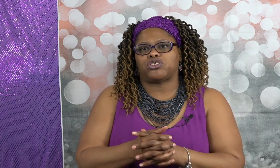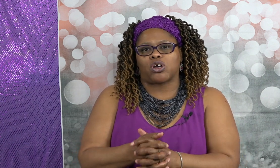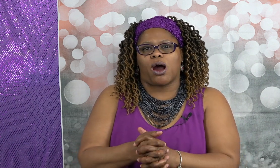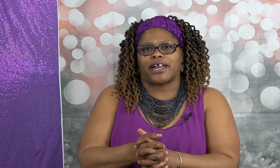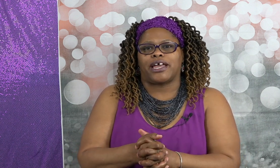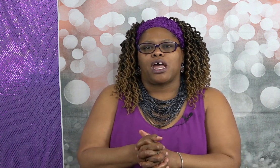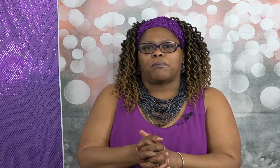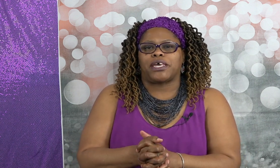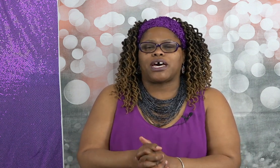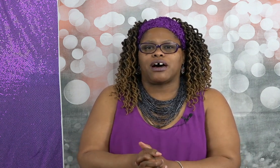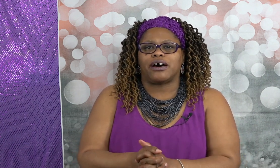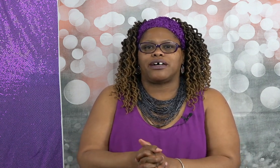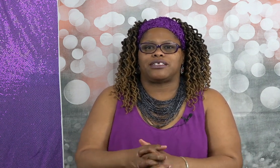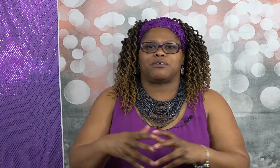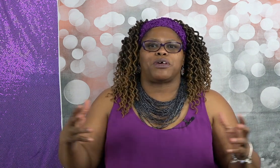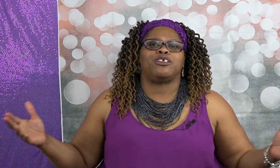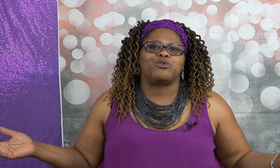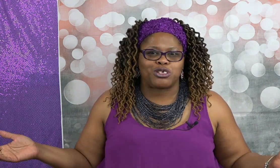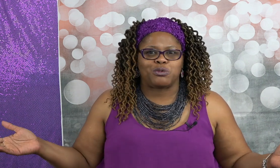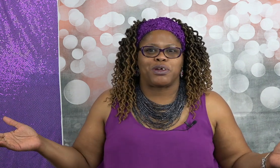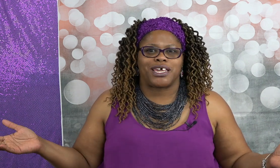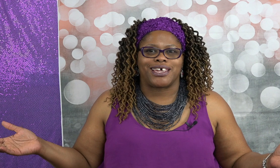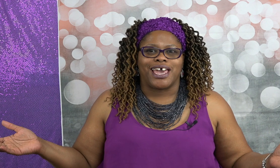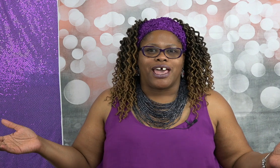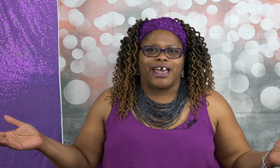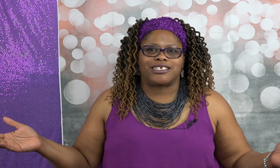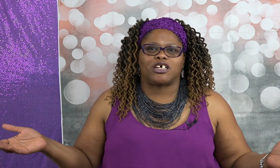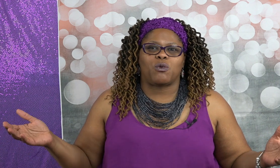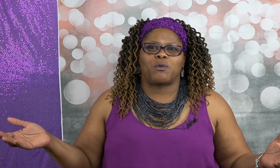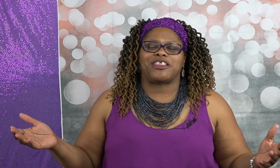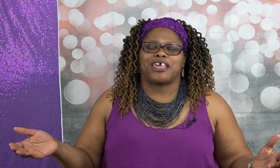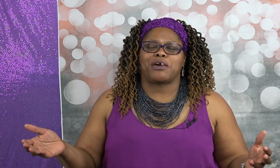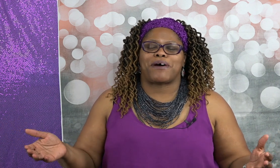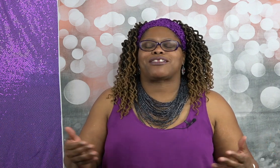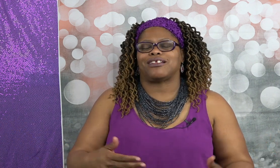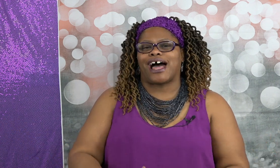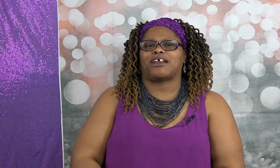starting because the menus too big and so when we think about the lottery